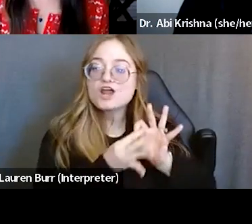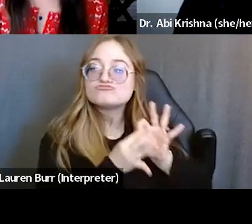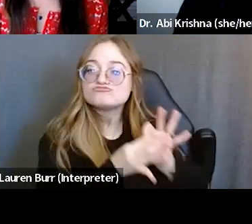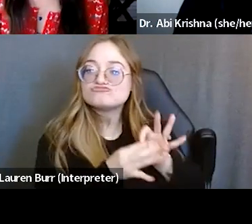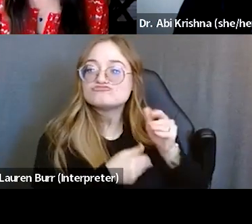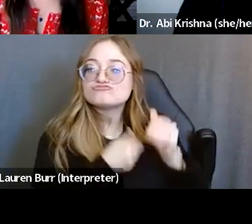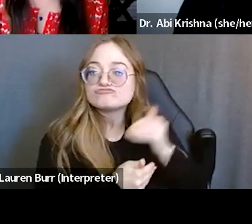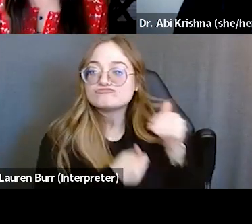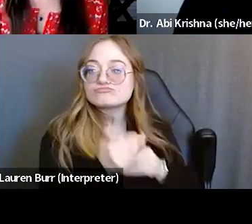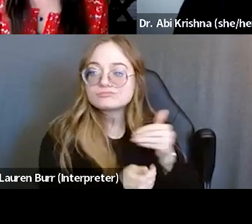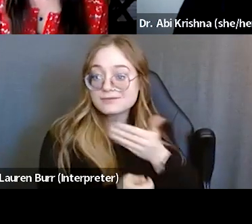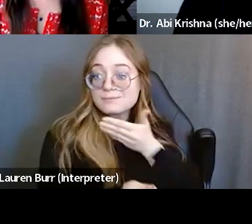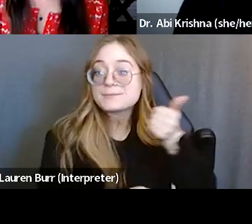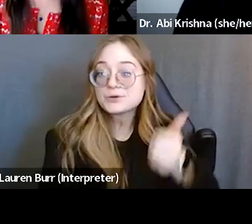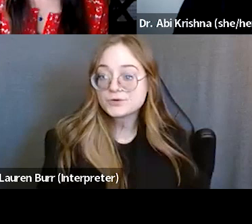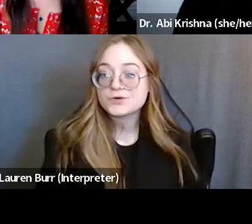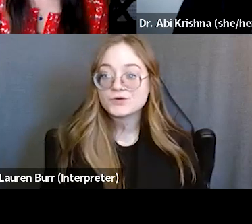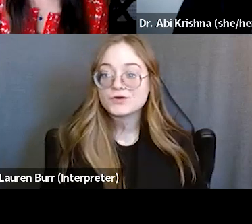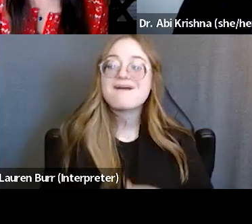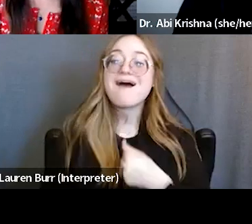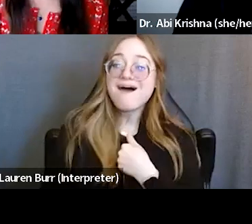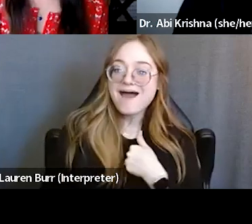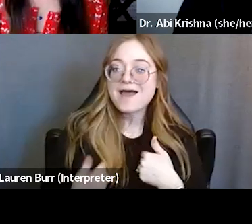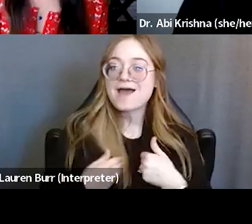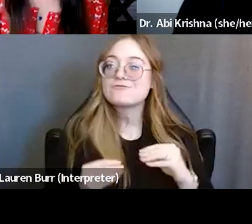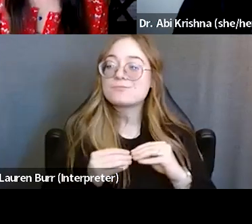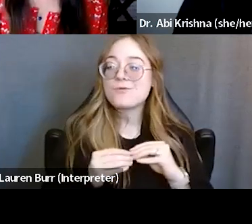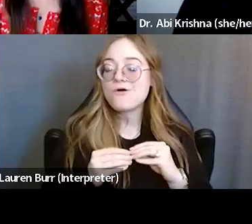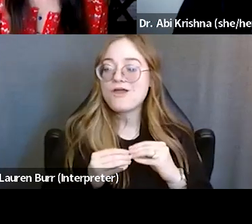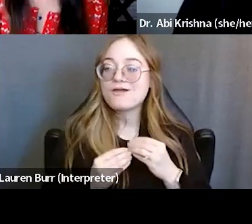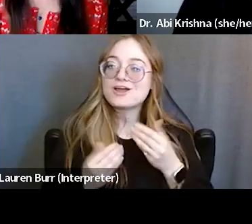and I get a little bit more give when I actually go there